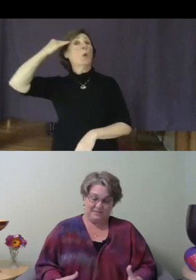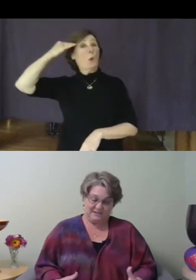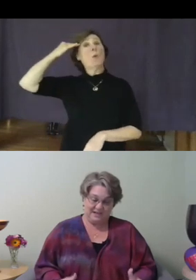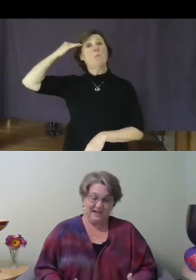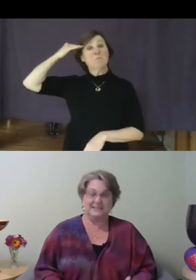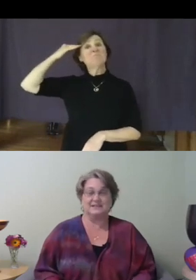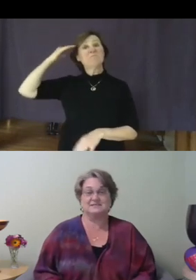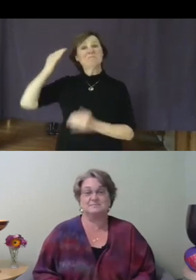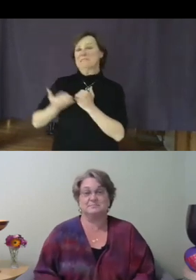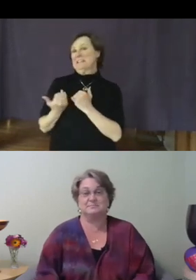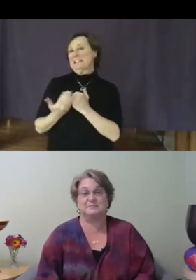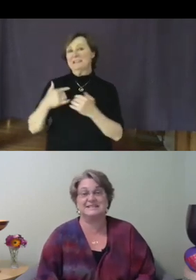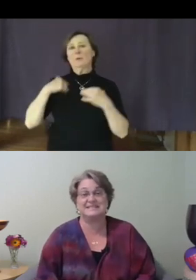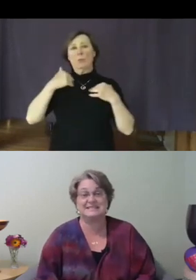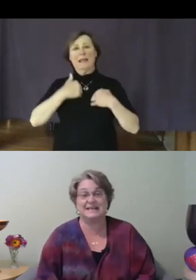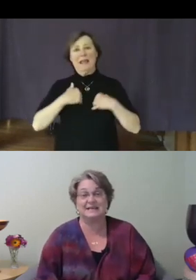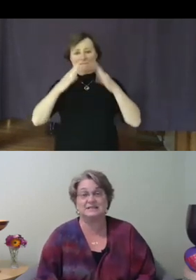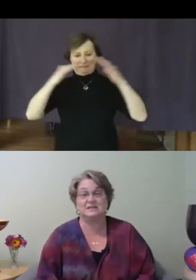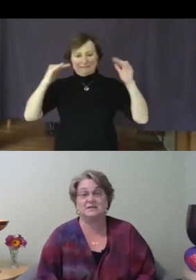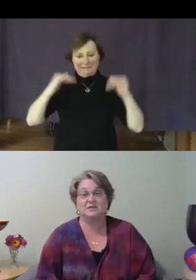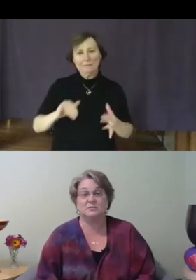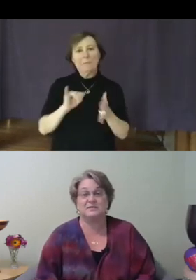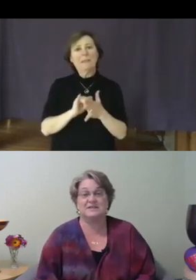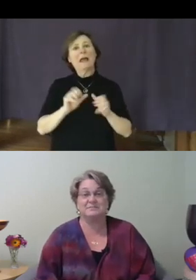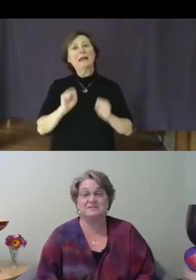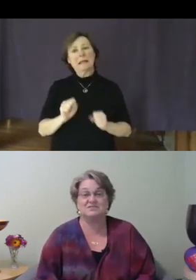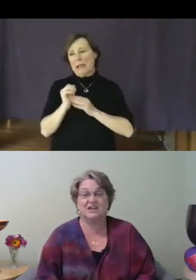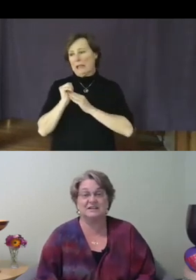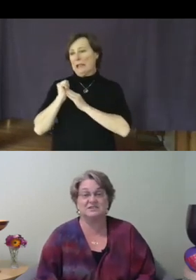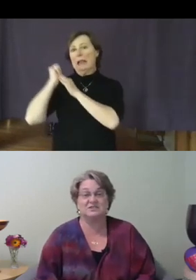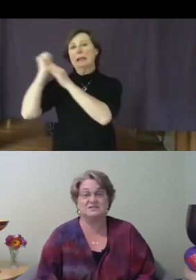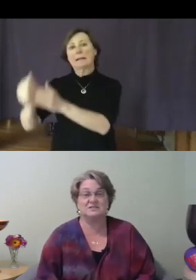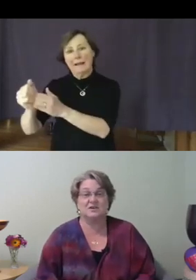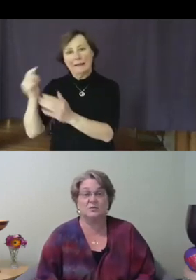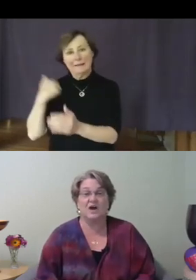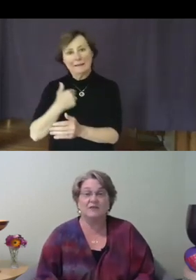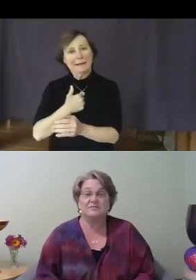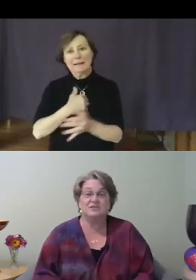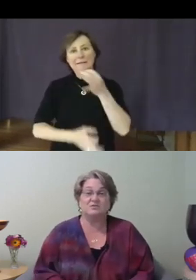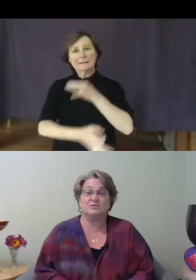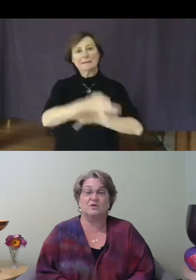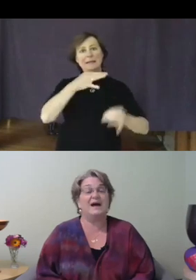could guide us. But instead, with adaptive challenges, we often don't know how to